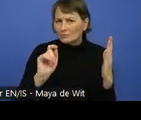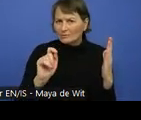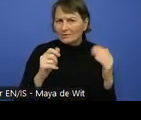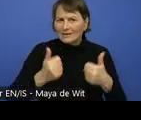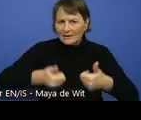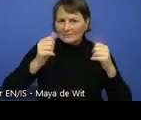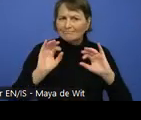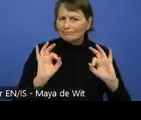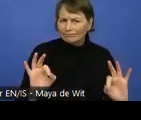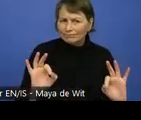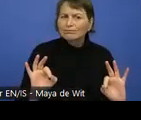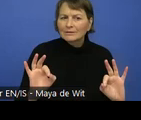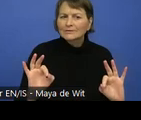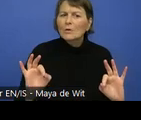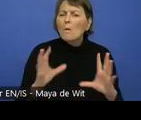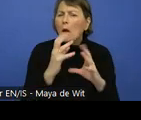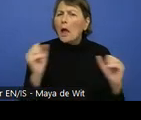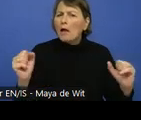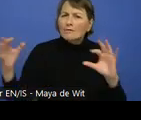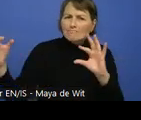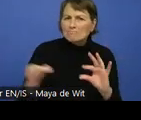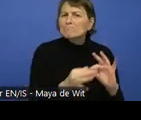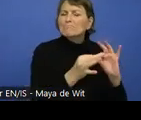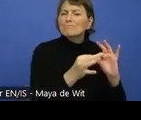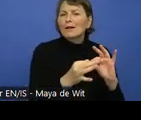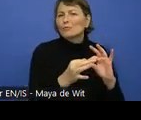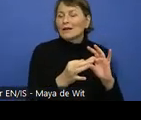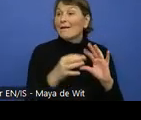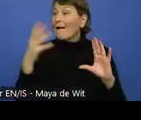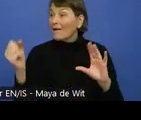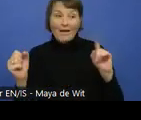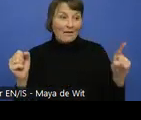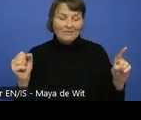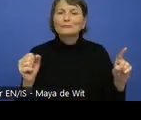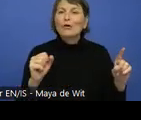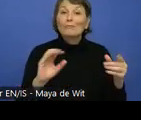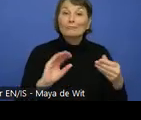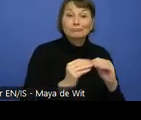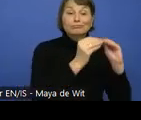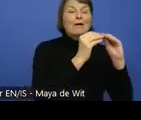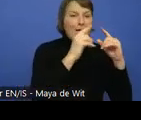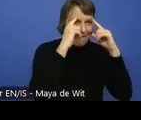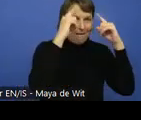So it's pretty much a one on one mapping between create, interactive controls and widgets.